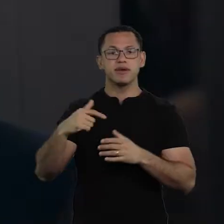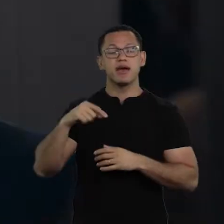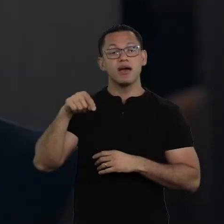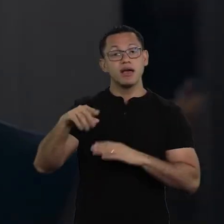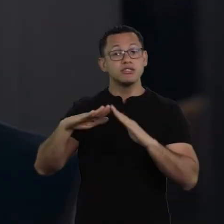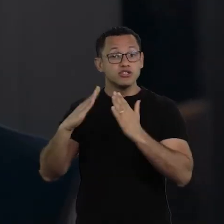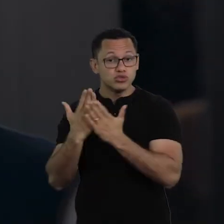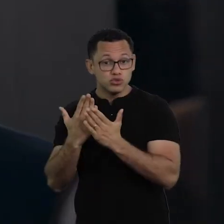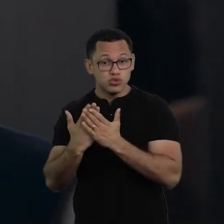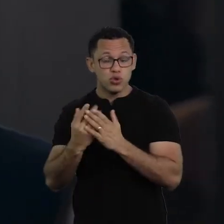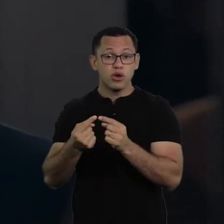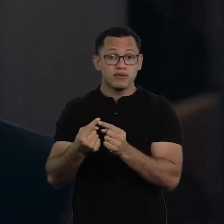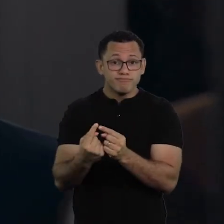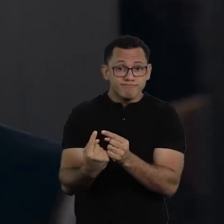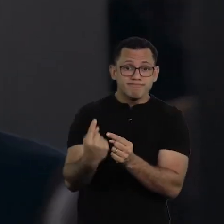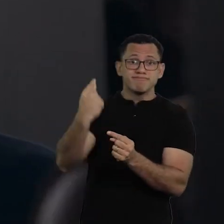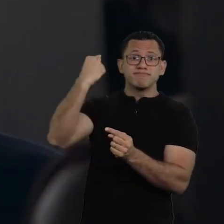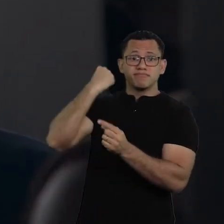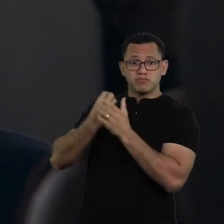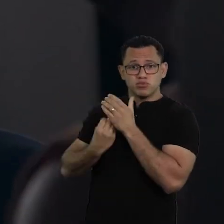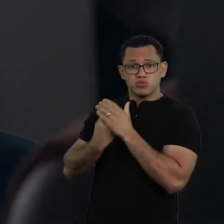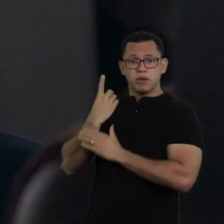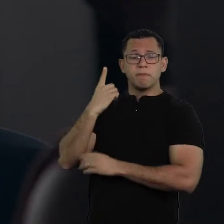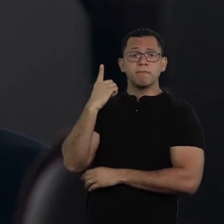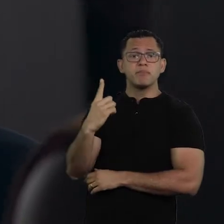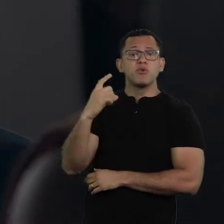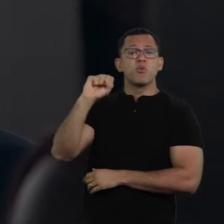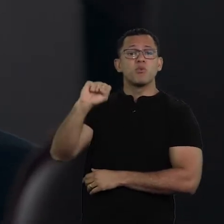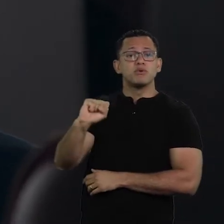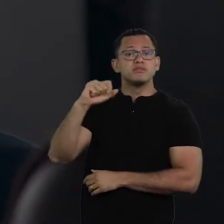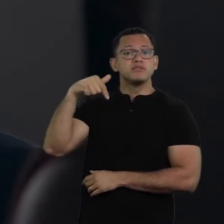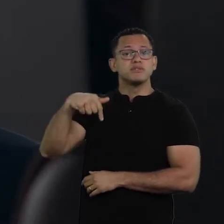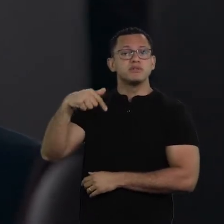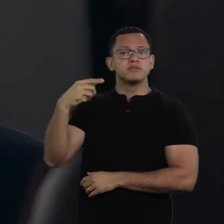The school was founded in 1873